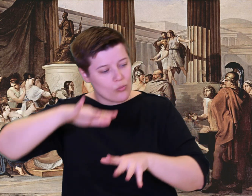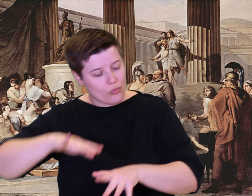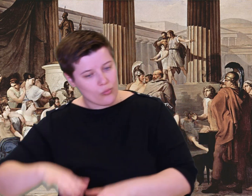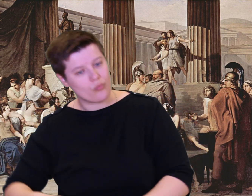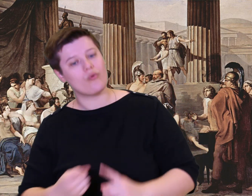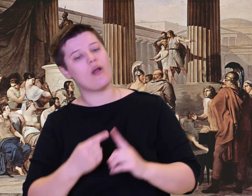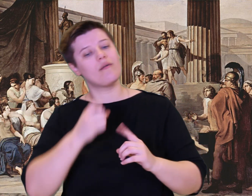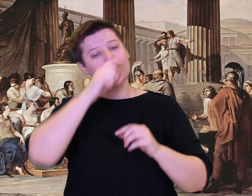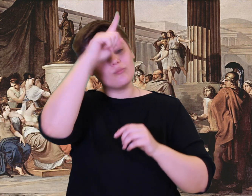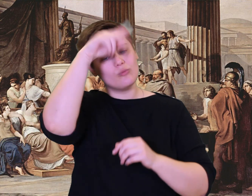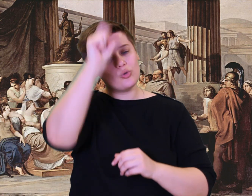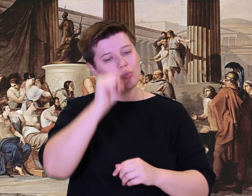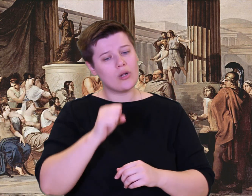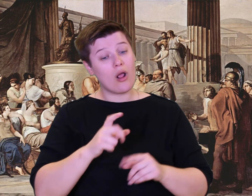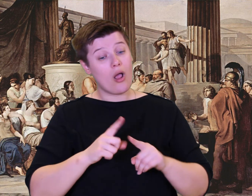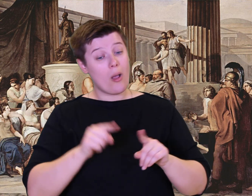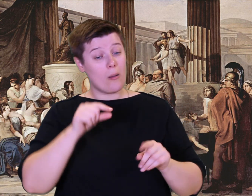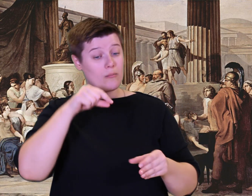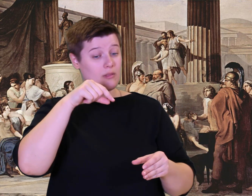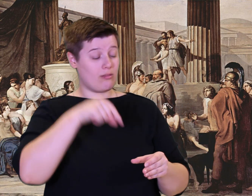from Zeus.